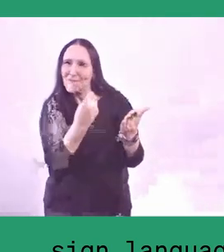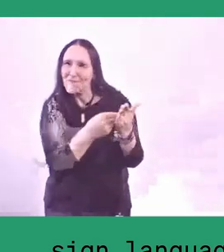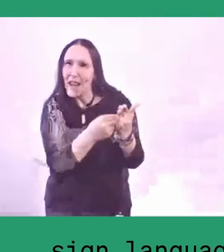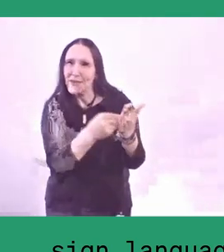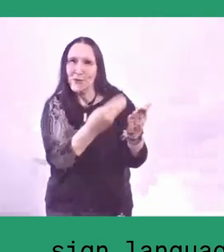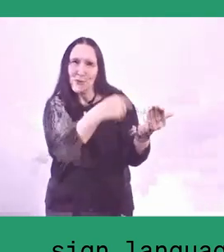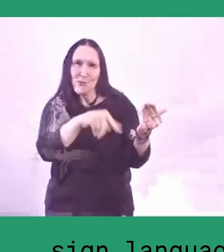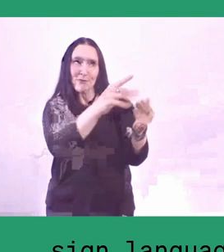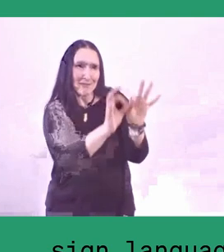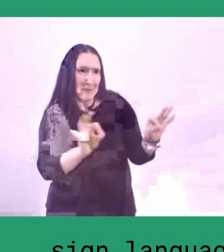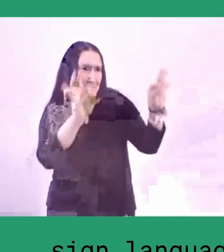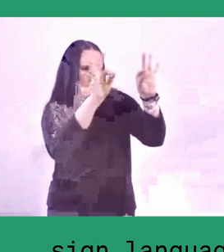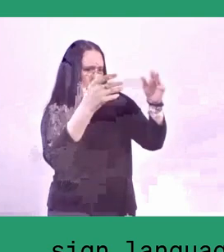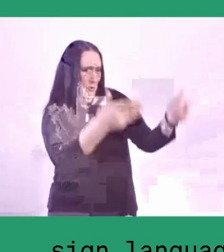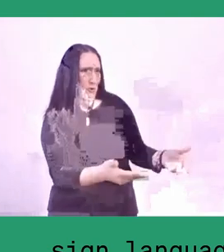So lumbung calling for me